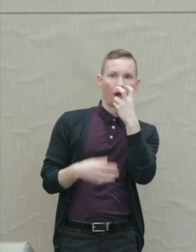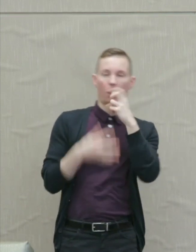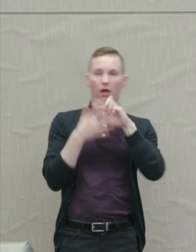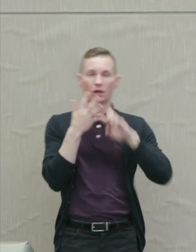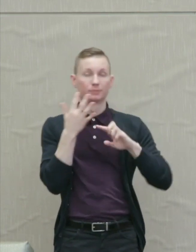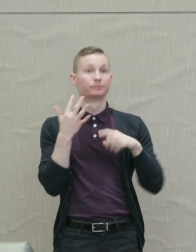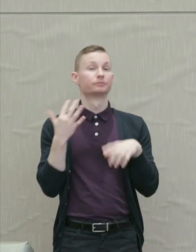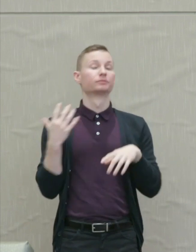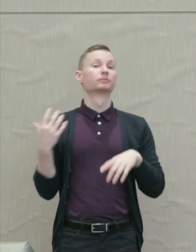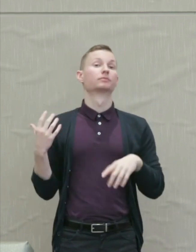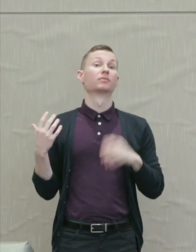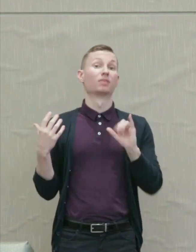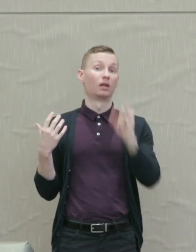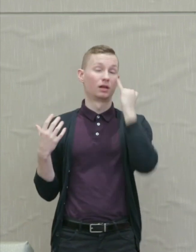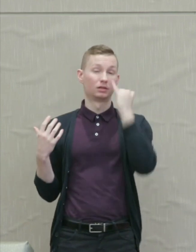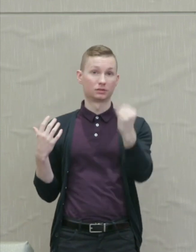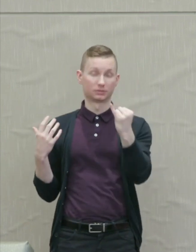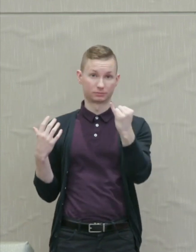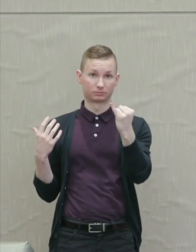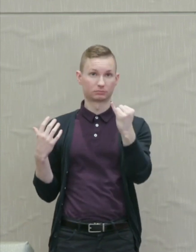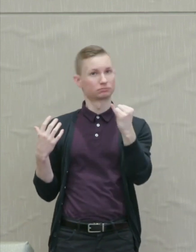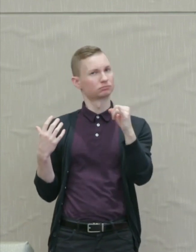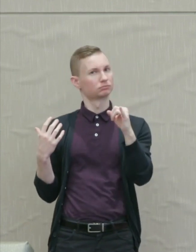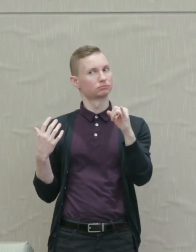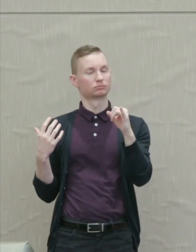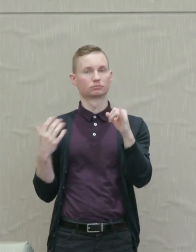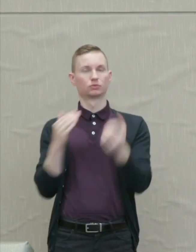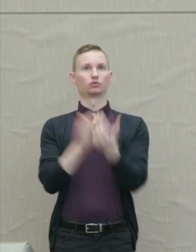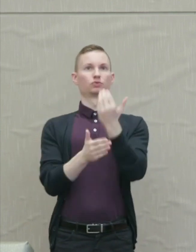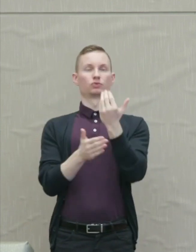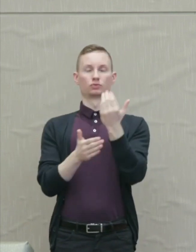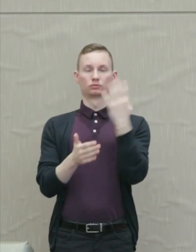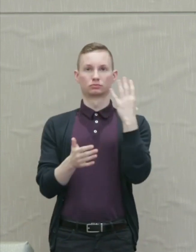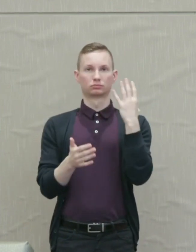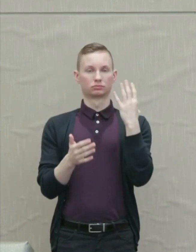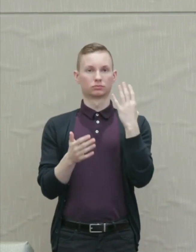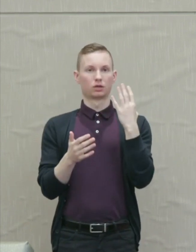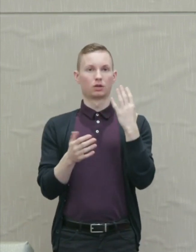But that idea is radical and invokes strong opposition.